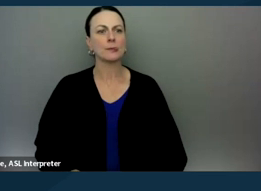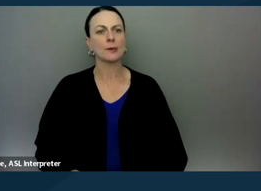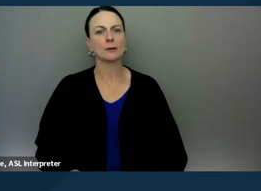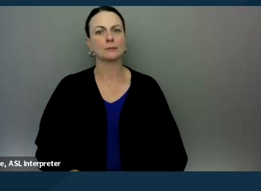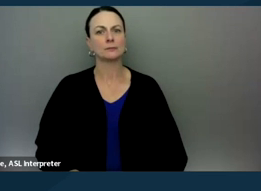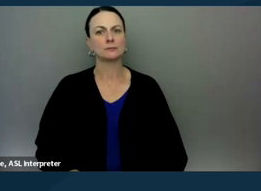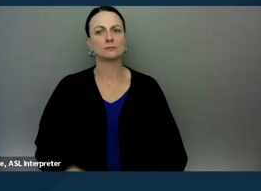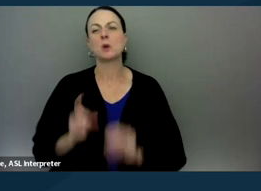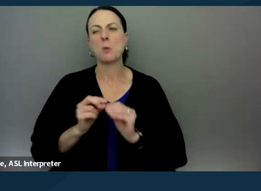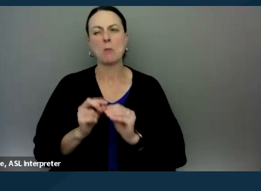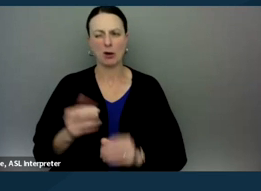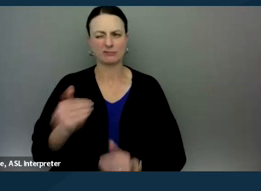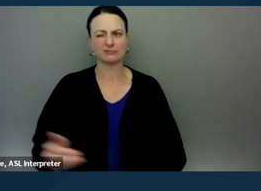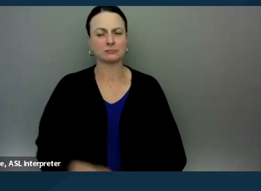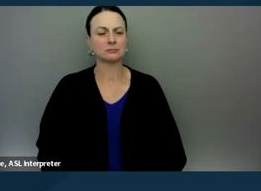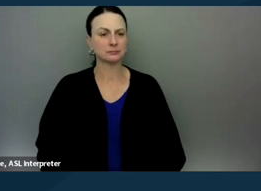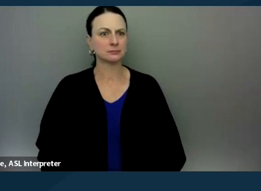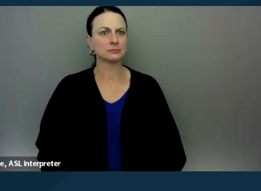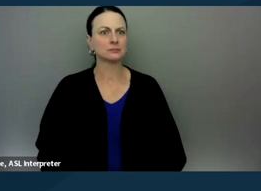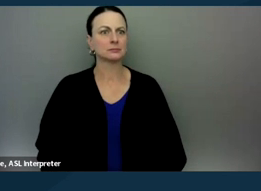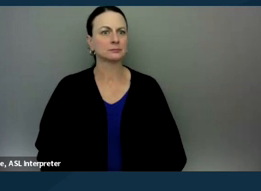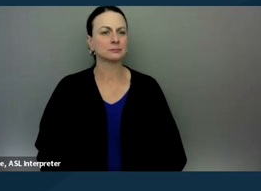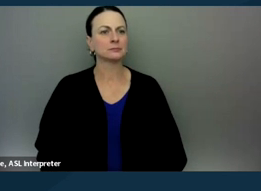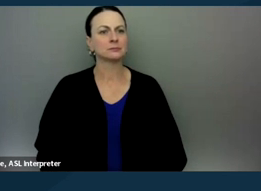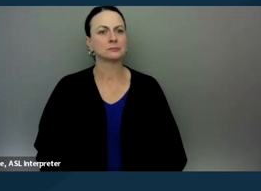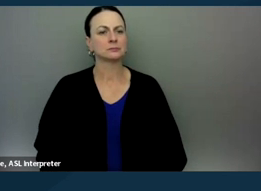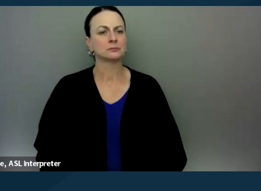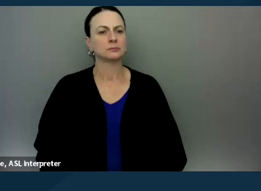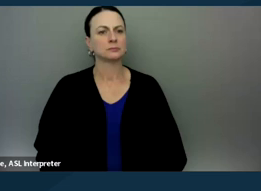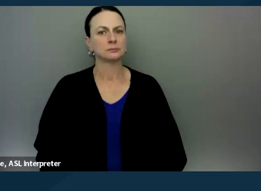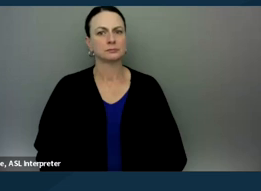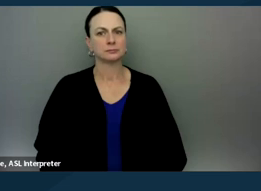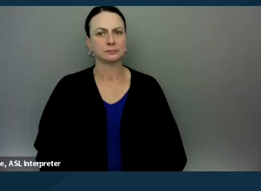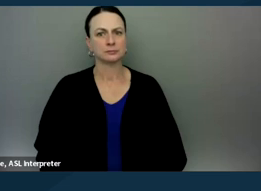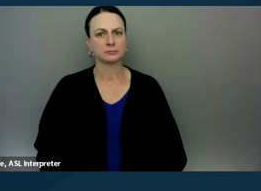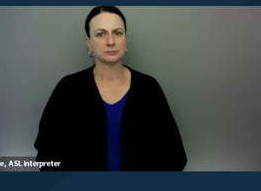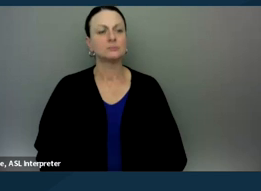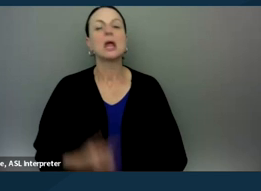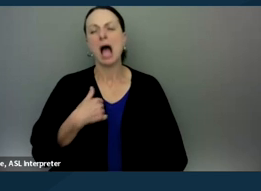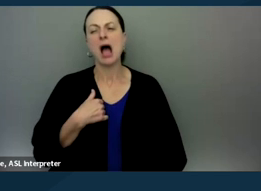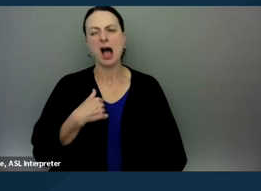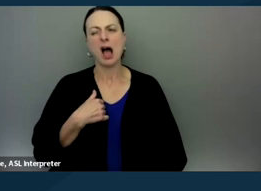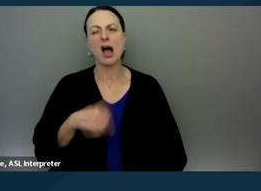One more please. Oops. Thank you. CHERYL: All right. I'm gonna, I can go to this one. Yeah, thank you. MALHAR: So,